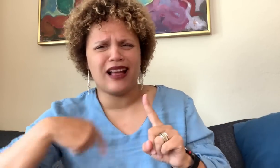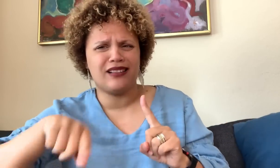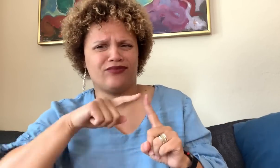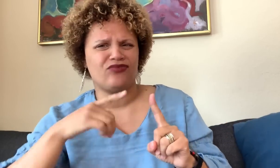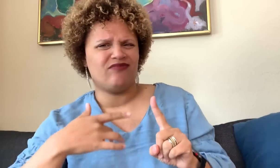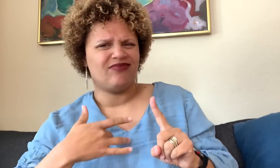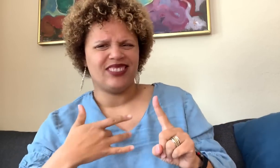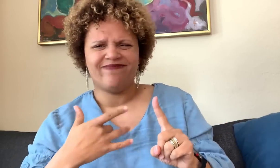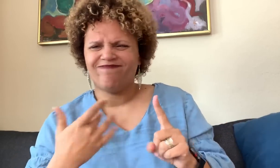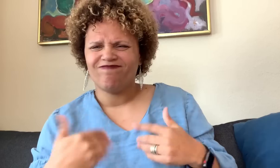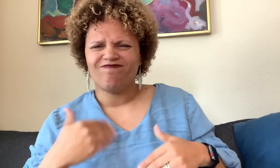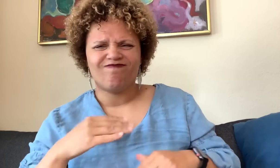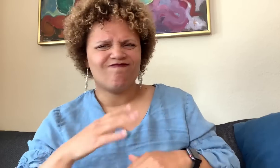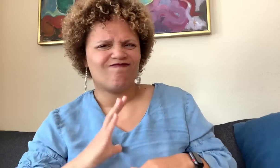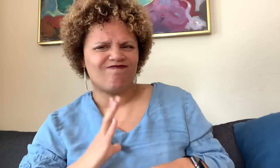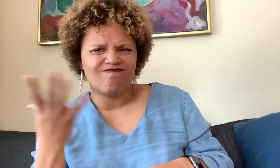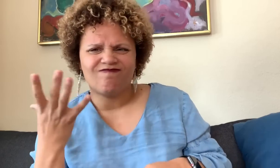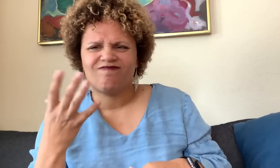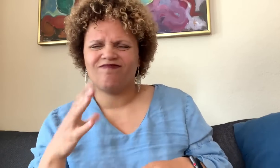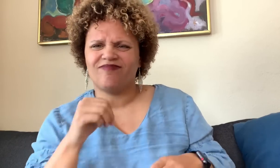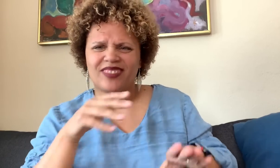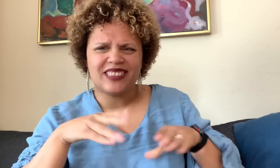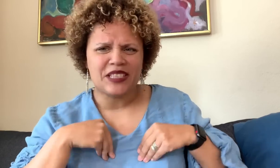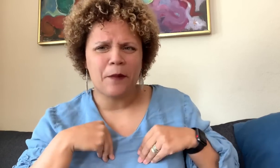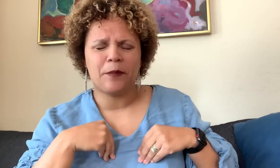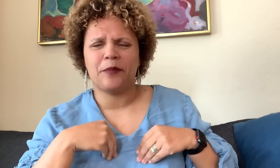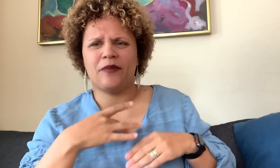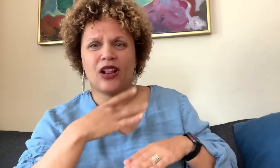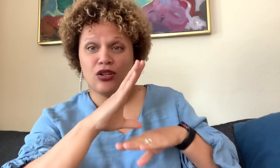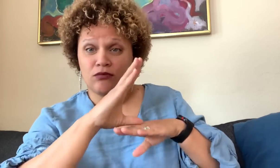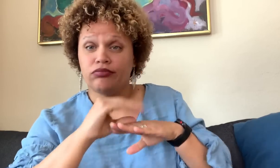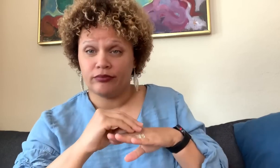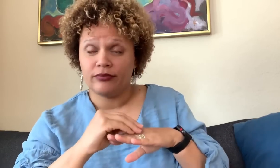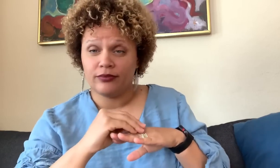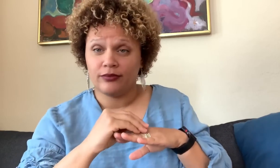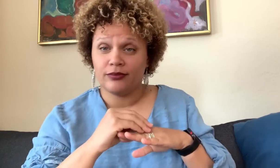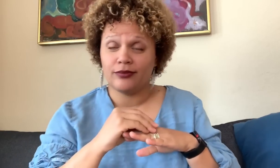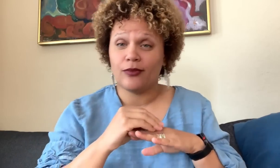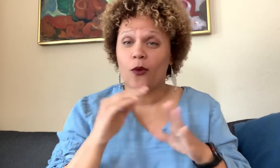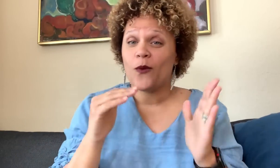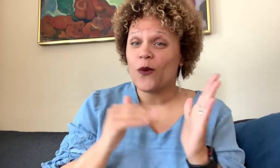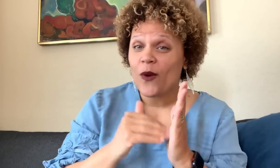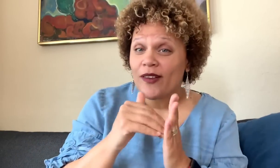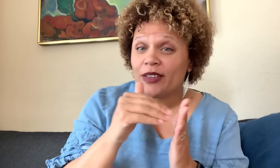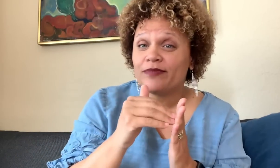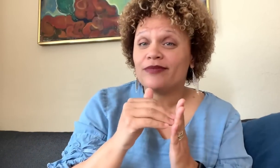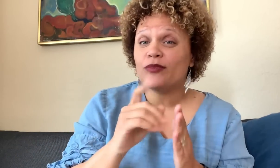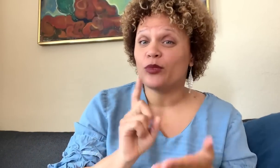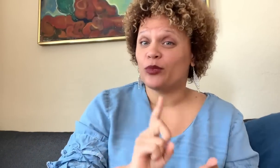unacceptable, the person with privilege will most often default to self-preservation.